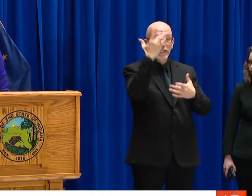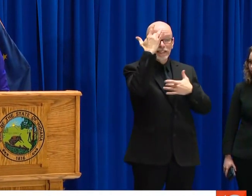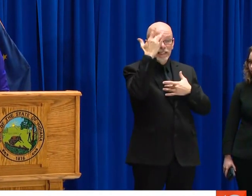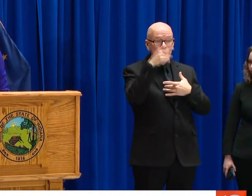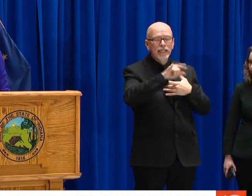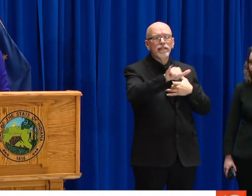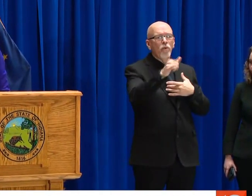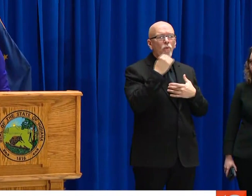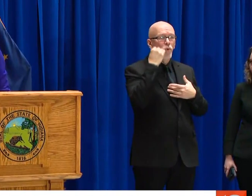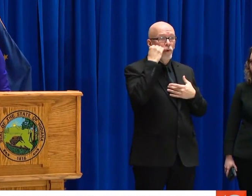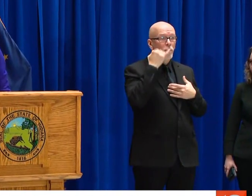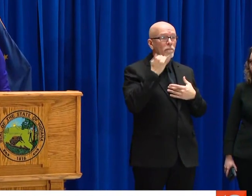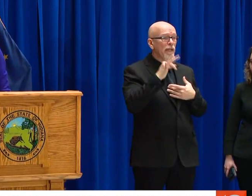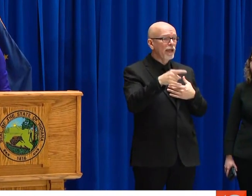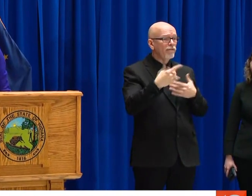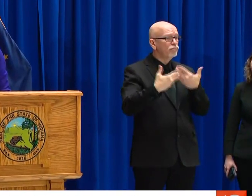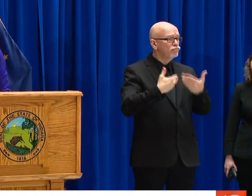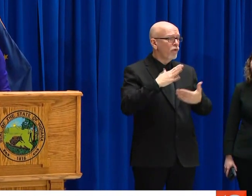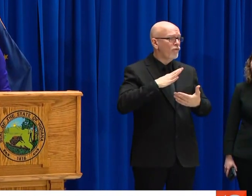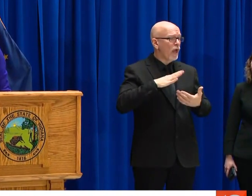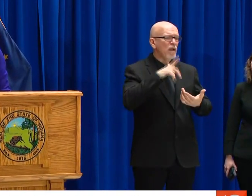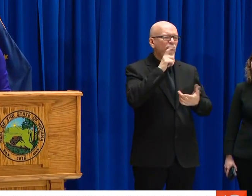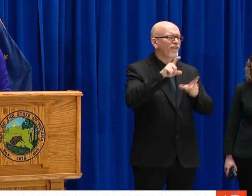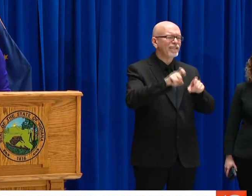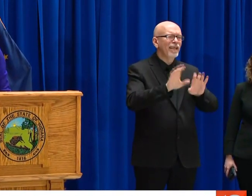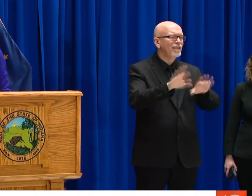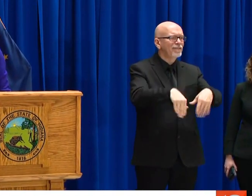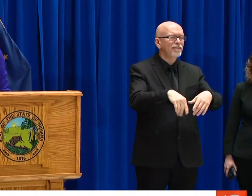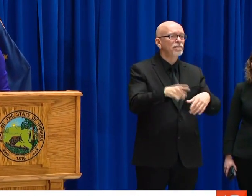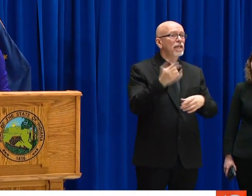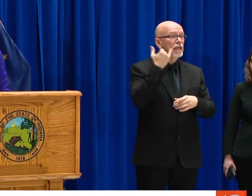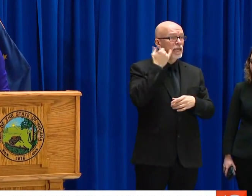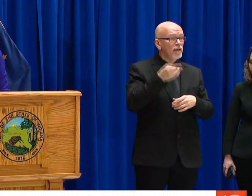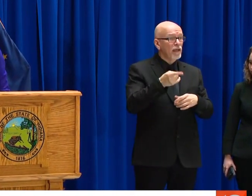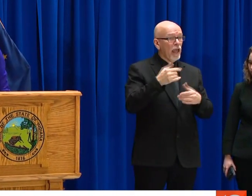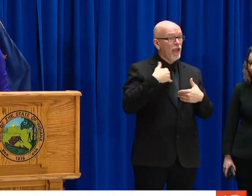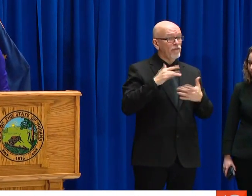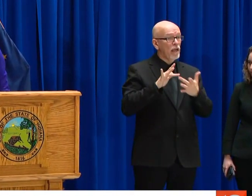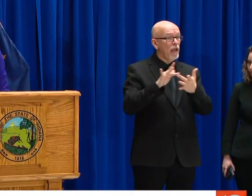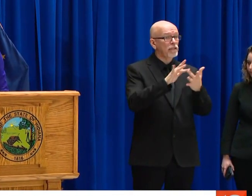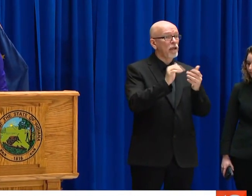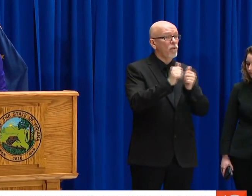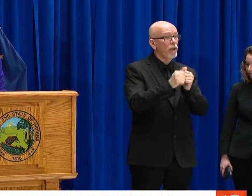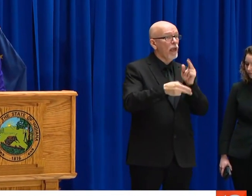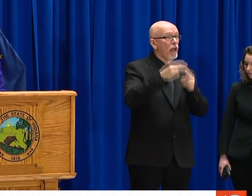TOWARD DOING TARGETED TESTING JUST AS WE'VE BEEN DOING ALL ALONG. THAT IS SAYING THAT INDIVIDUALS THAT ARE SICK SHOULD STAY HOME.